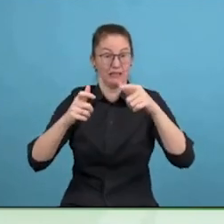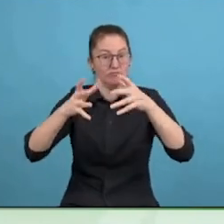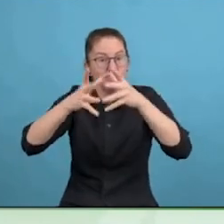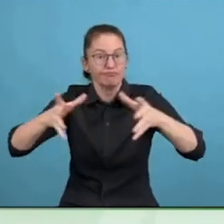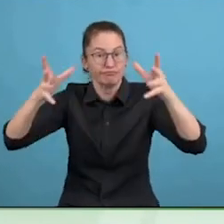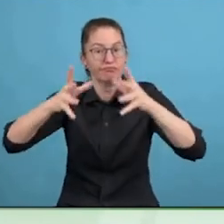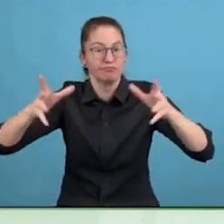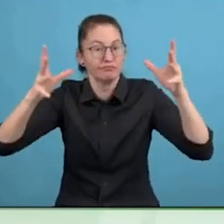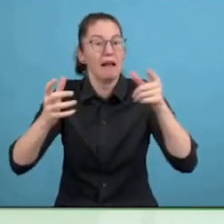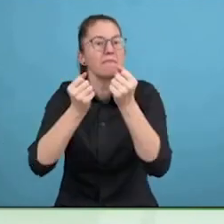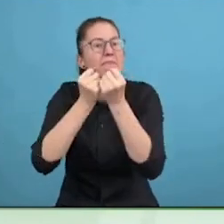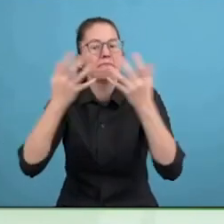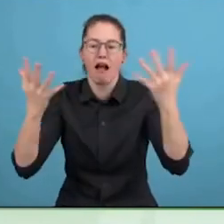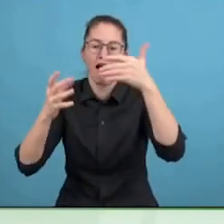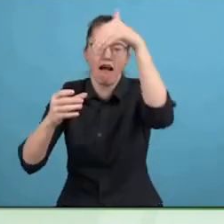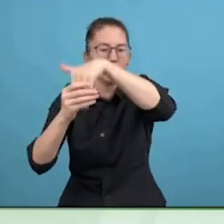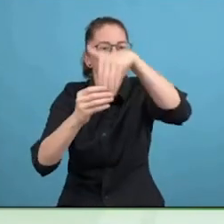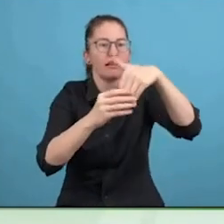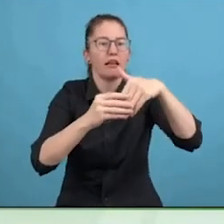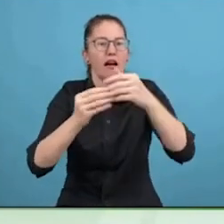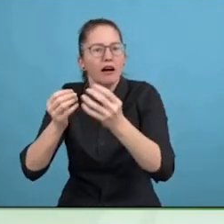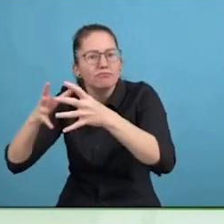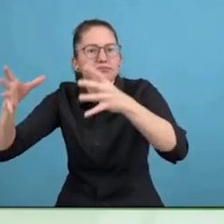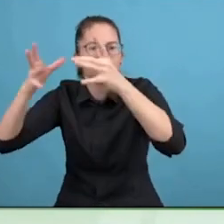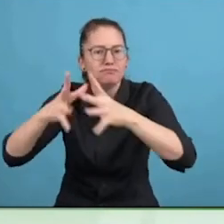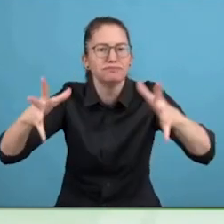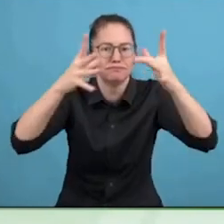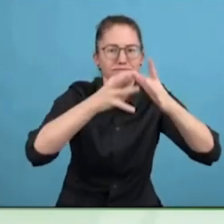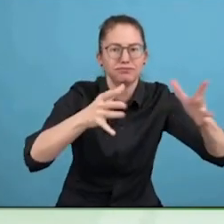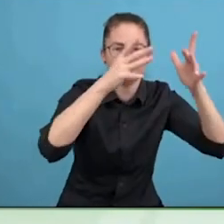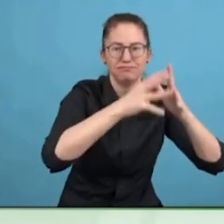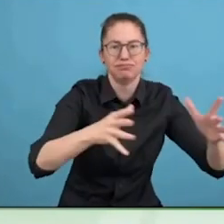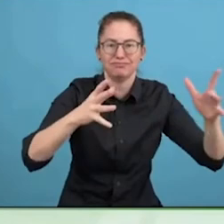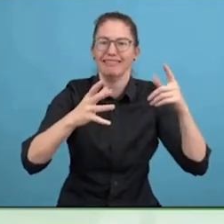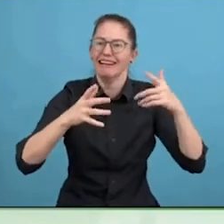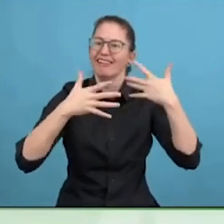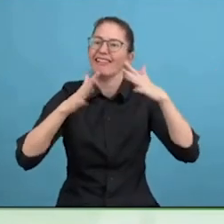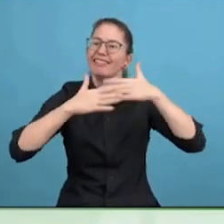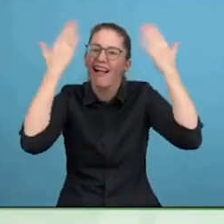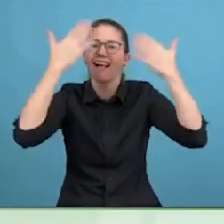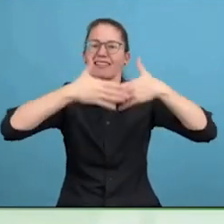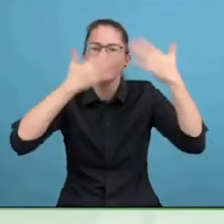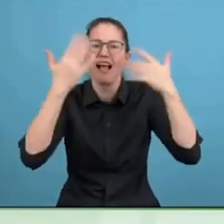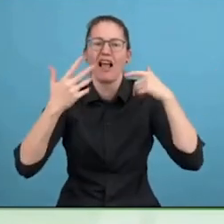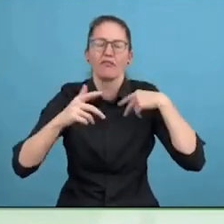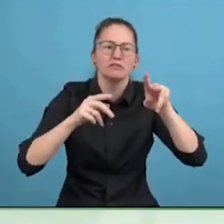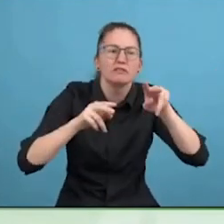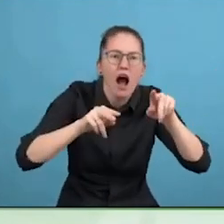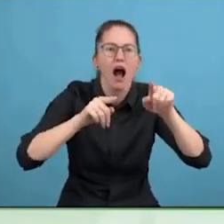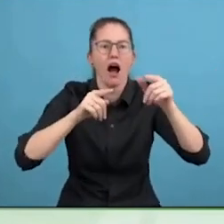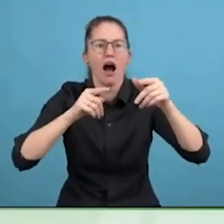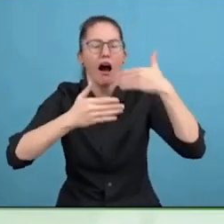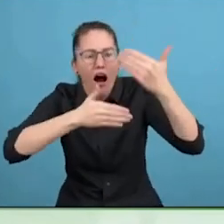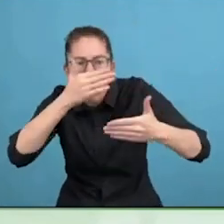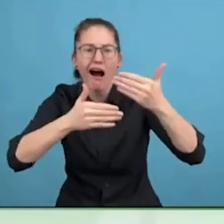To take the innovation to the next level. What I see is what is required.